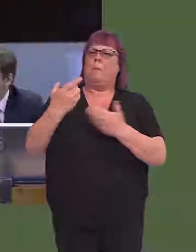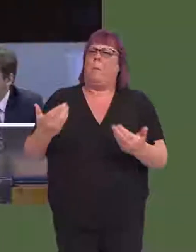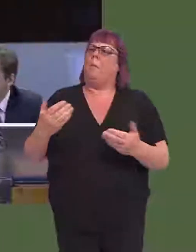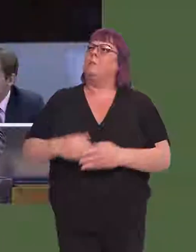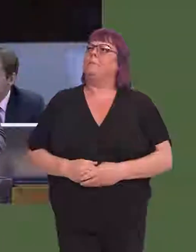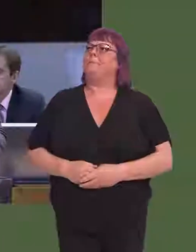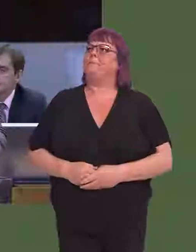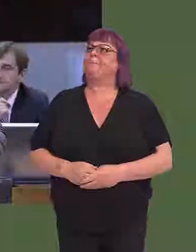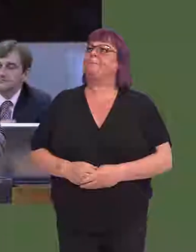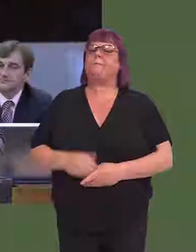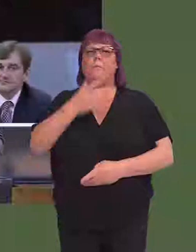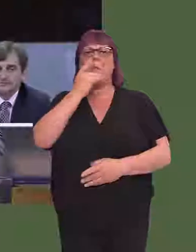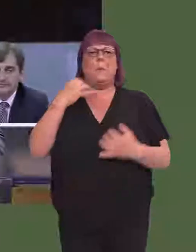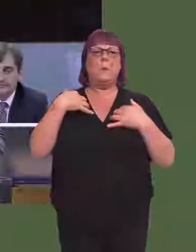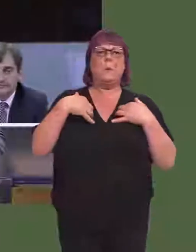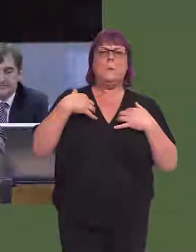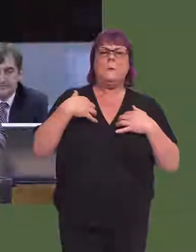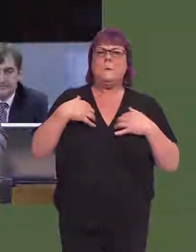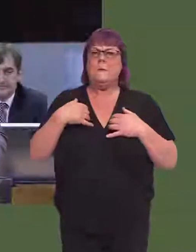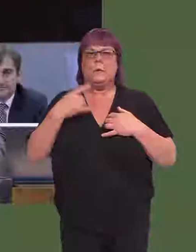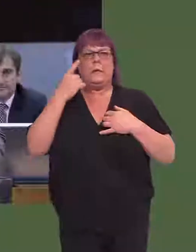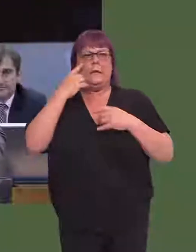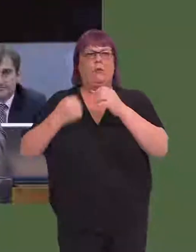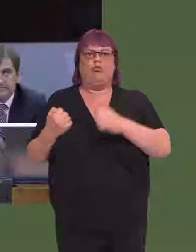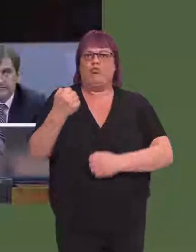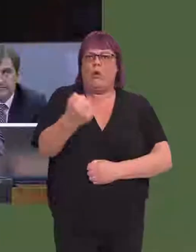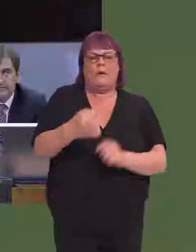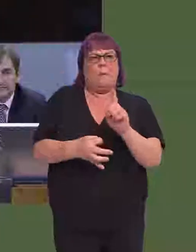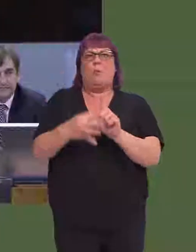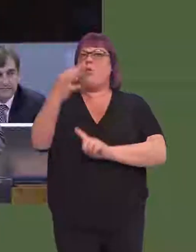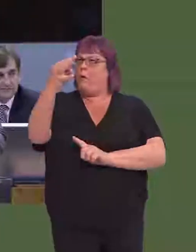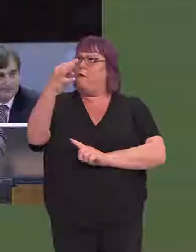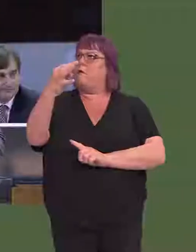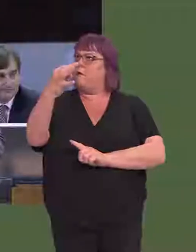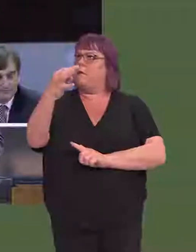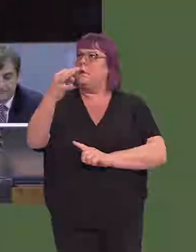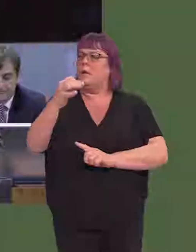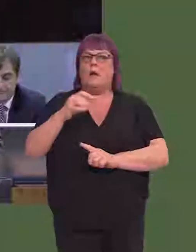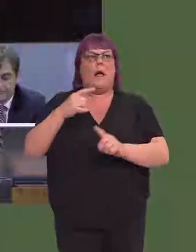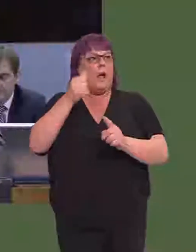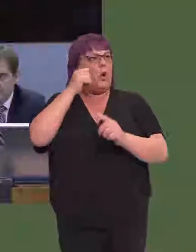Obviously, there is huge anticipation of the improvements that people want to see in the rail franchise.